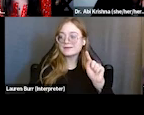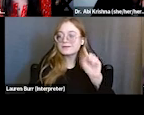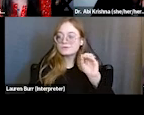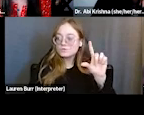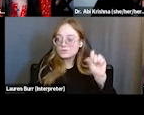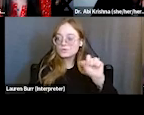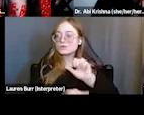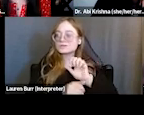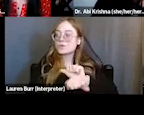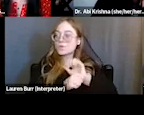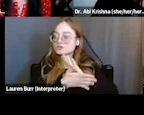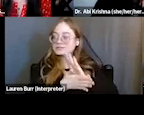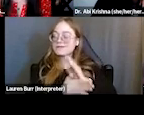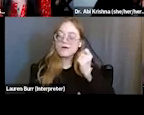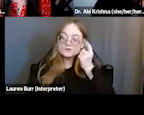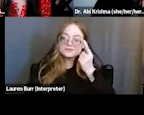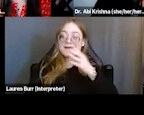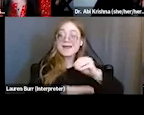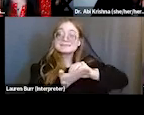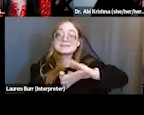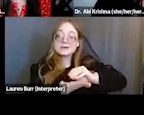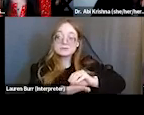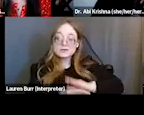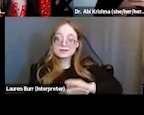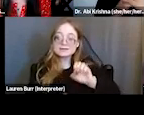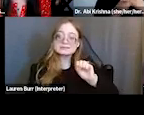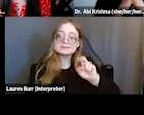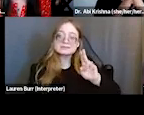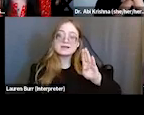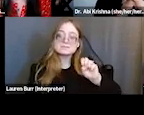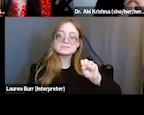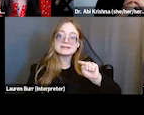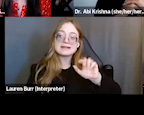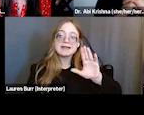and documenting substance use disorders for SOAR claims is another kind of key piece of information, there.